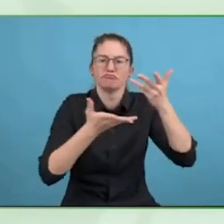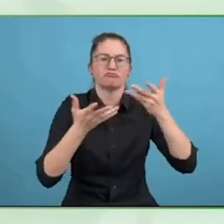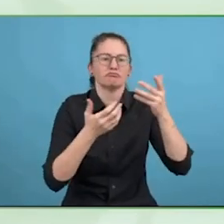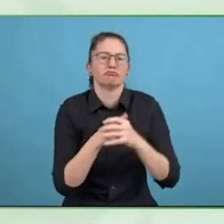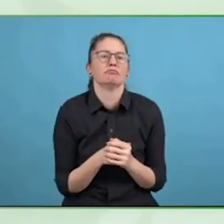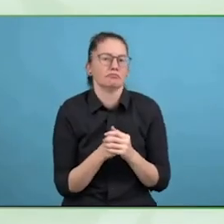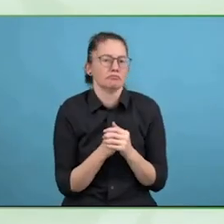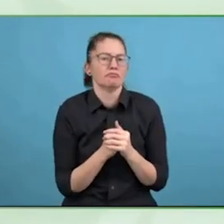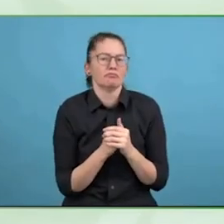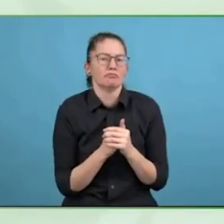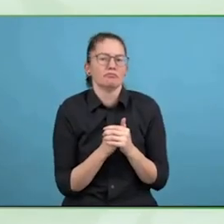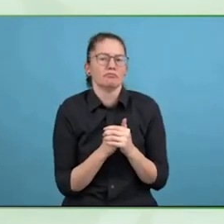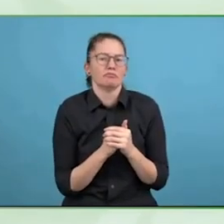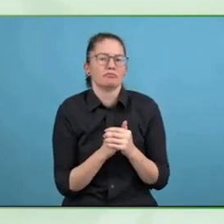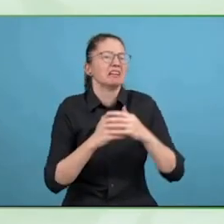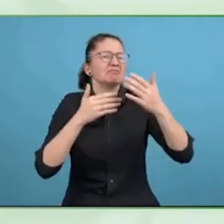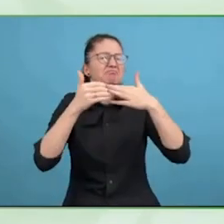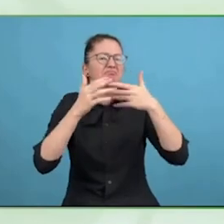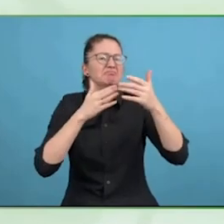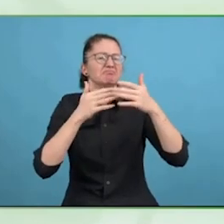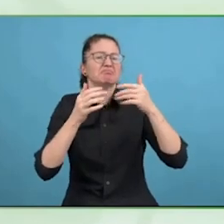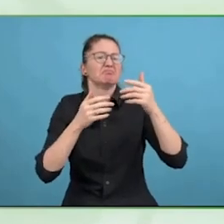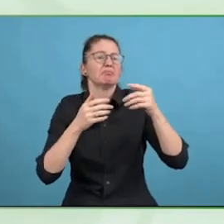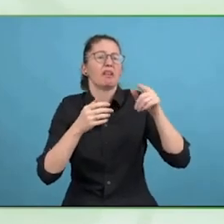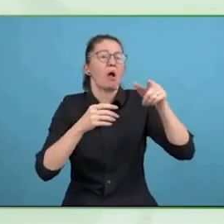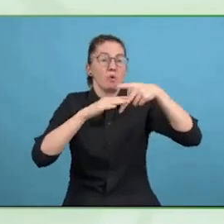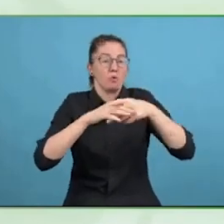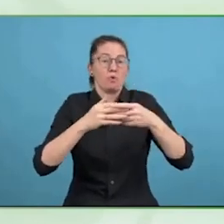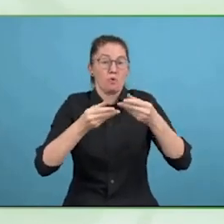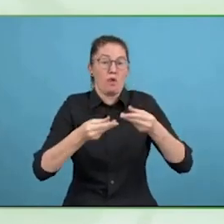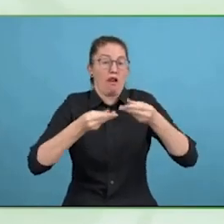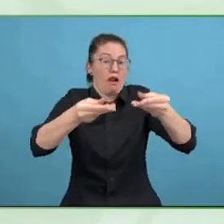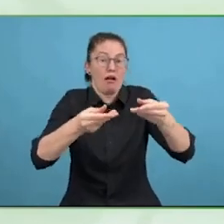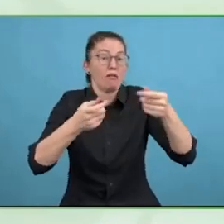of the countries in which they operate, do it locally and then it